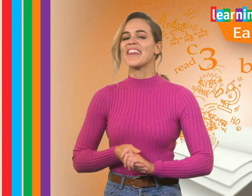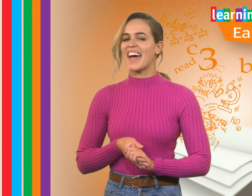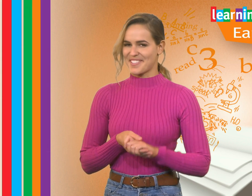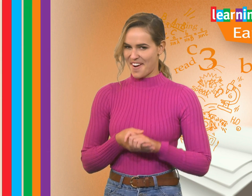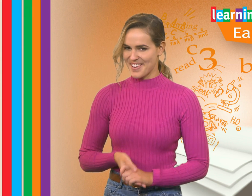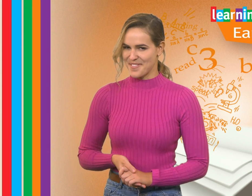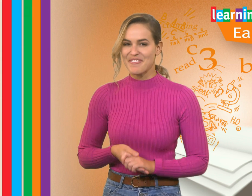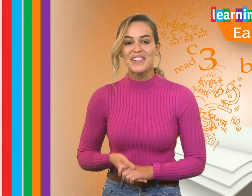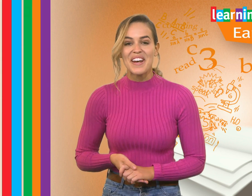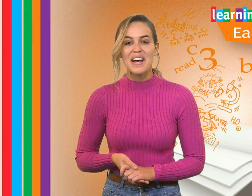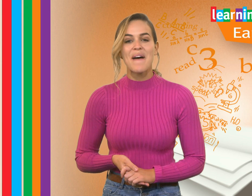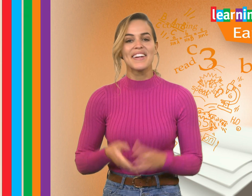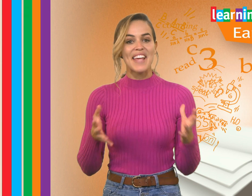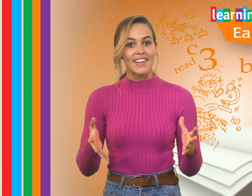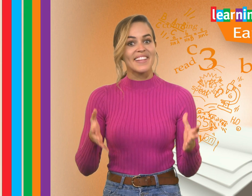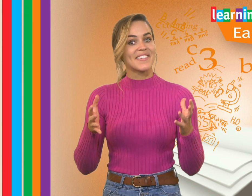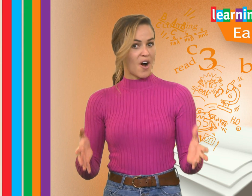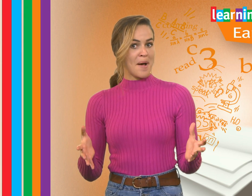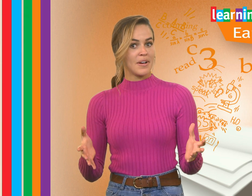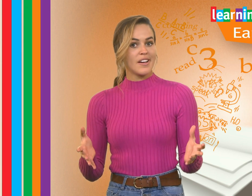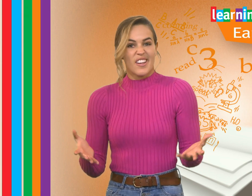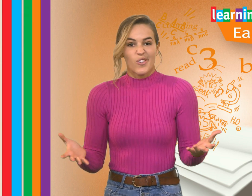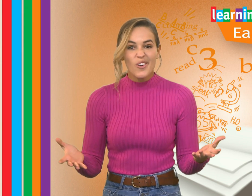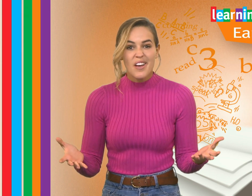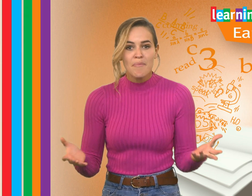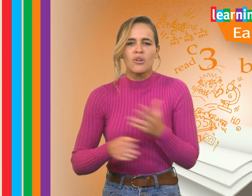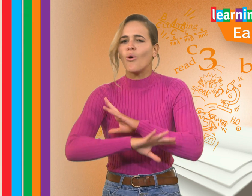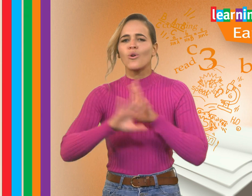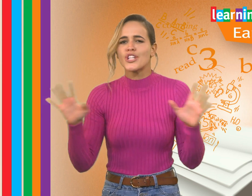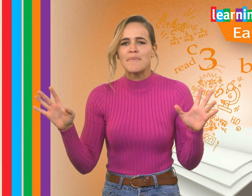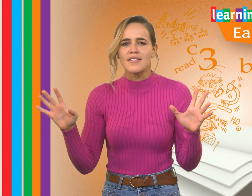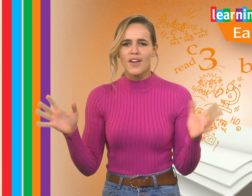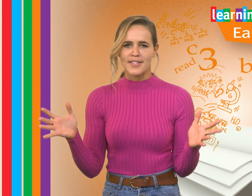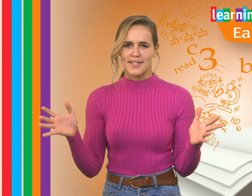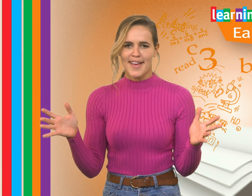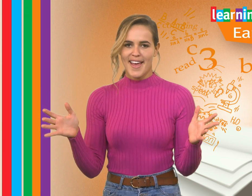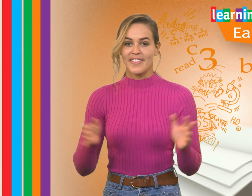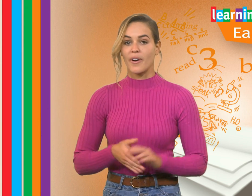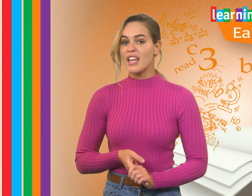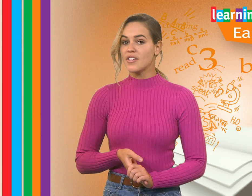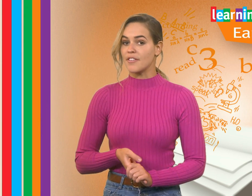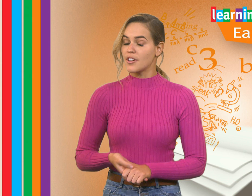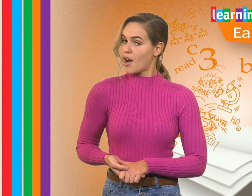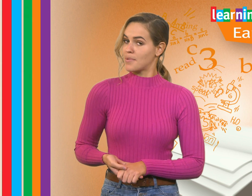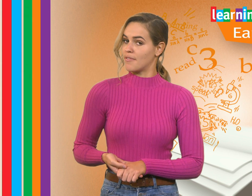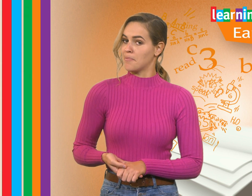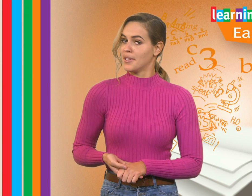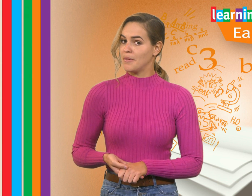That right! We’ll be learning about telling the time. Clocks come in all shapes and sizes, and there are even different types of them.